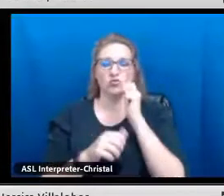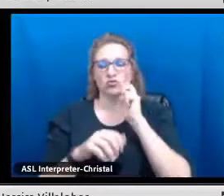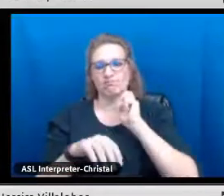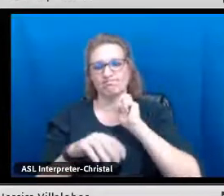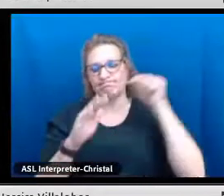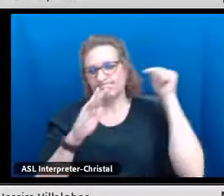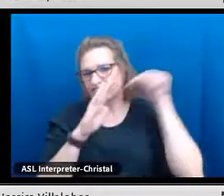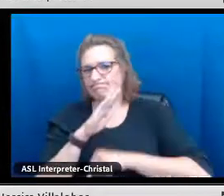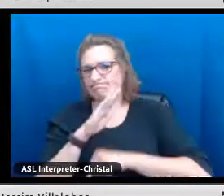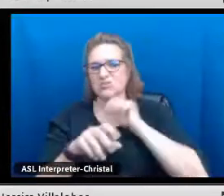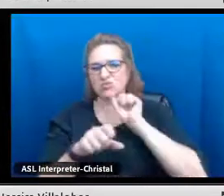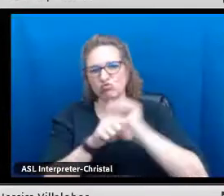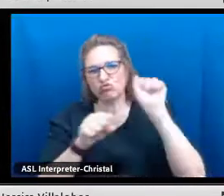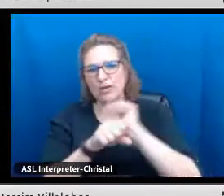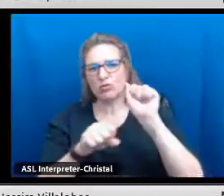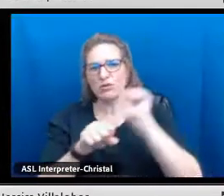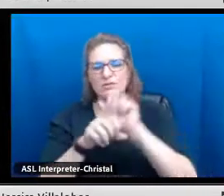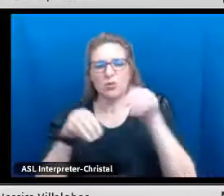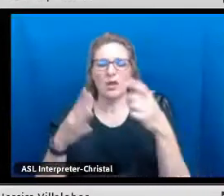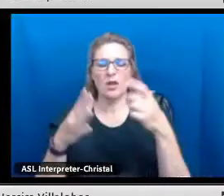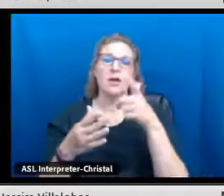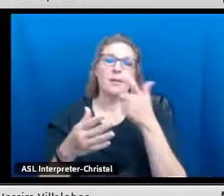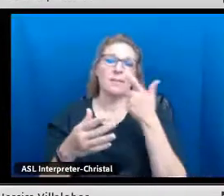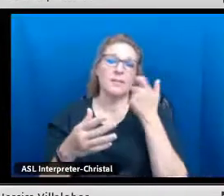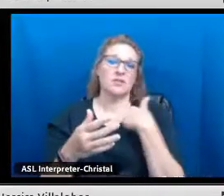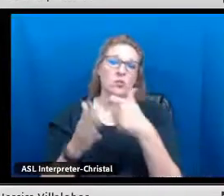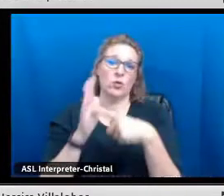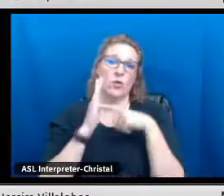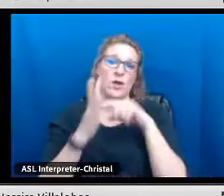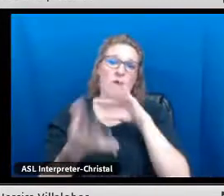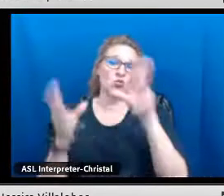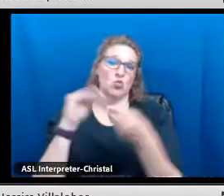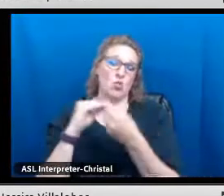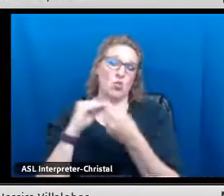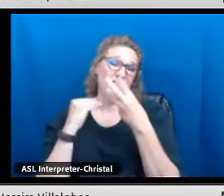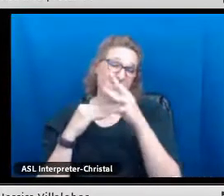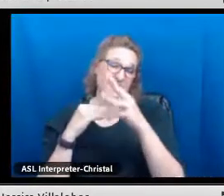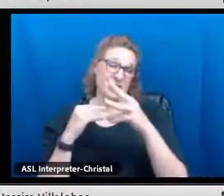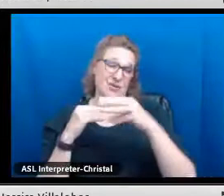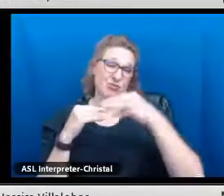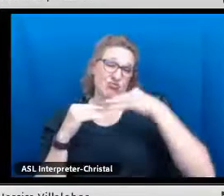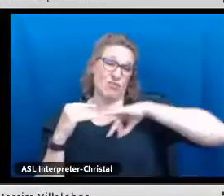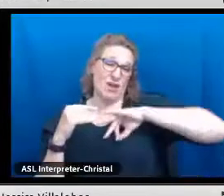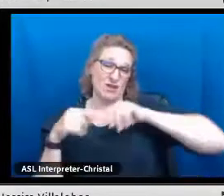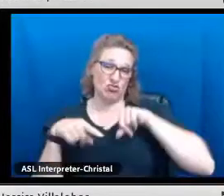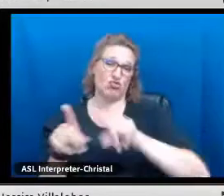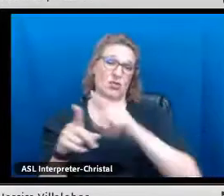This is the most rigorous biliteracy seal that we offer simply because we require a